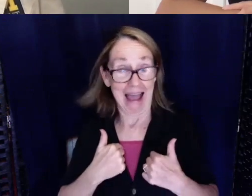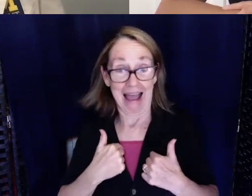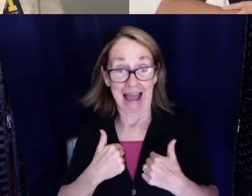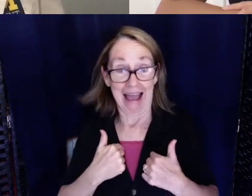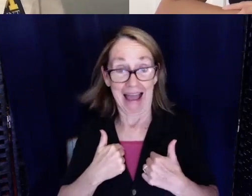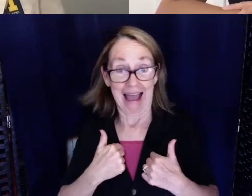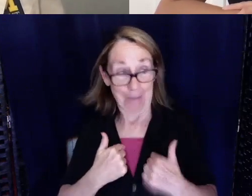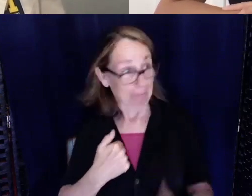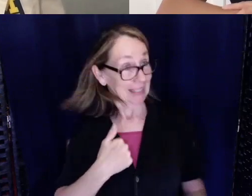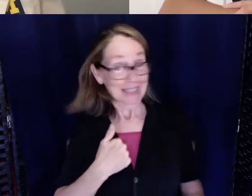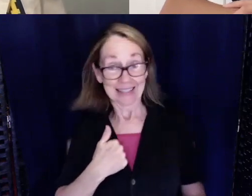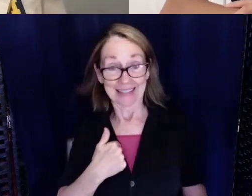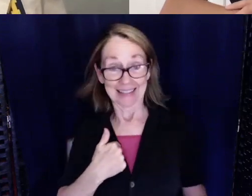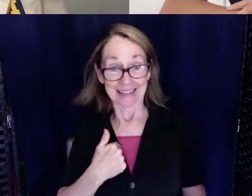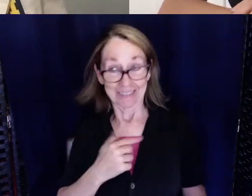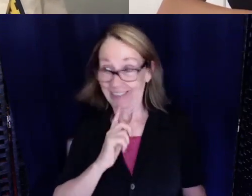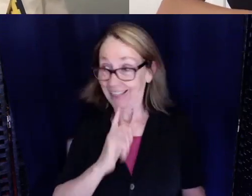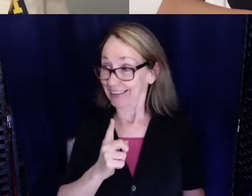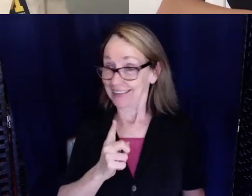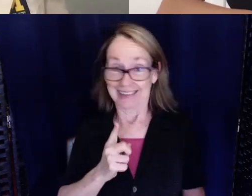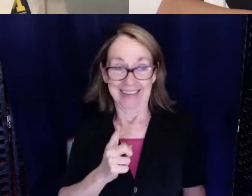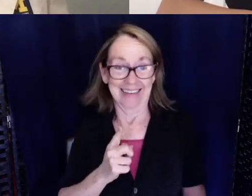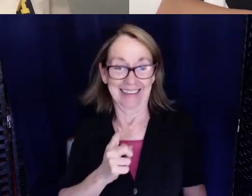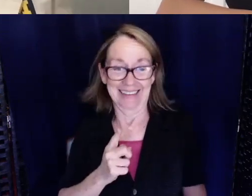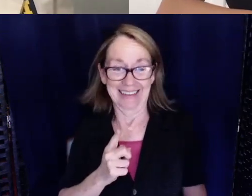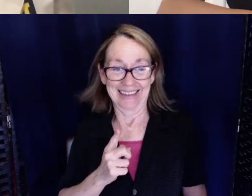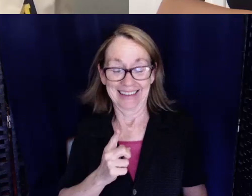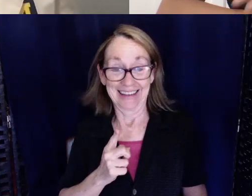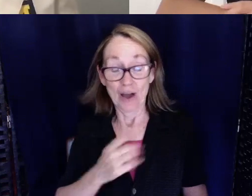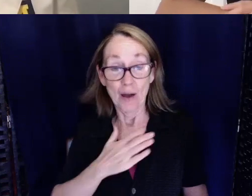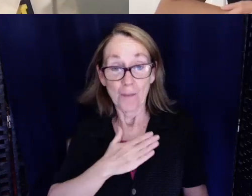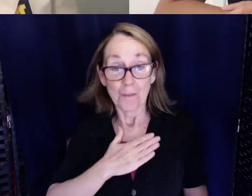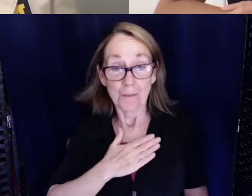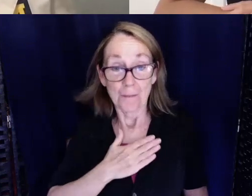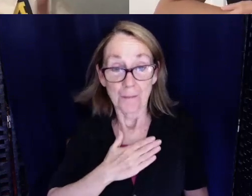me, really? Mind you in a Code Blue, you have the